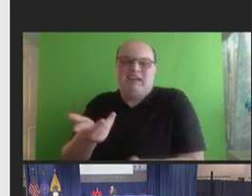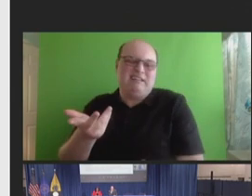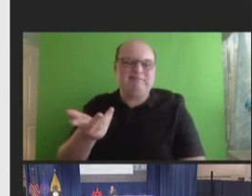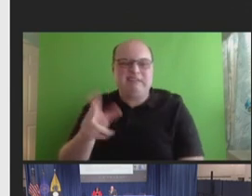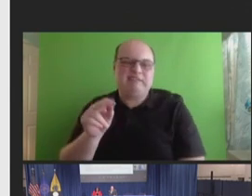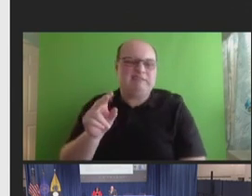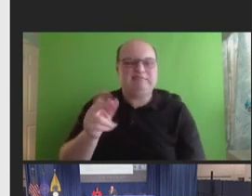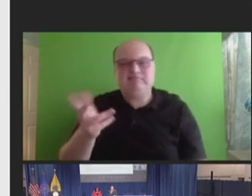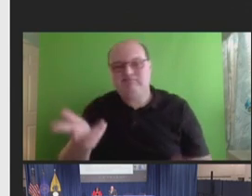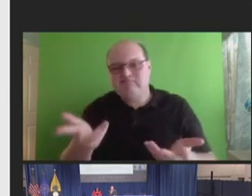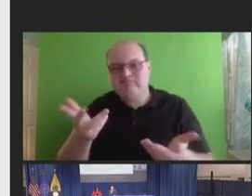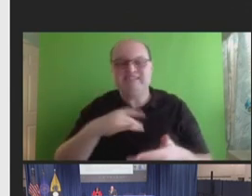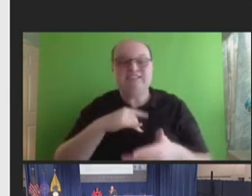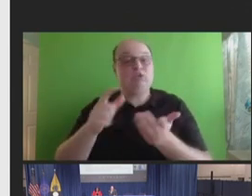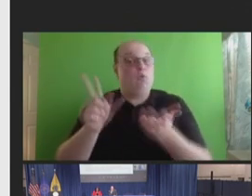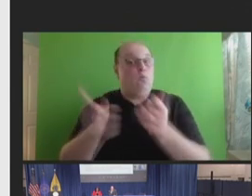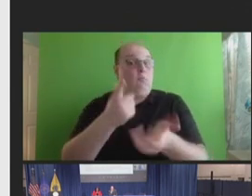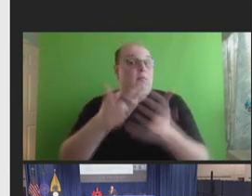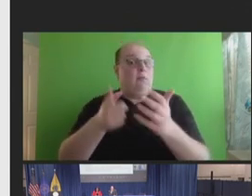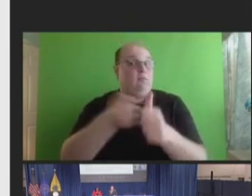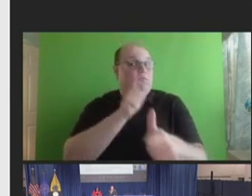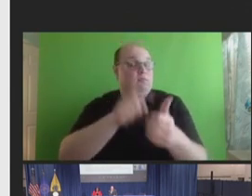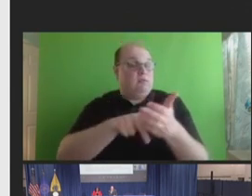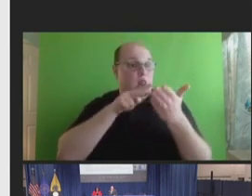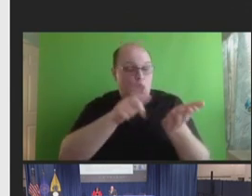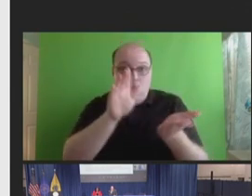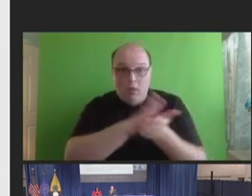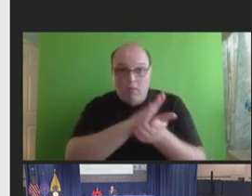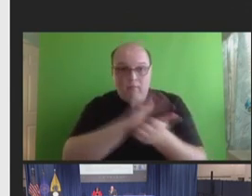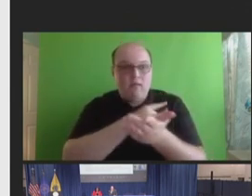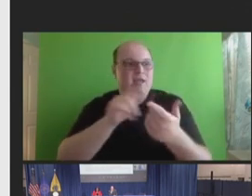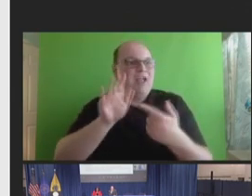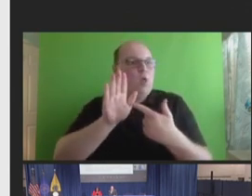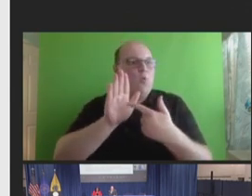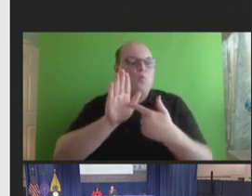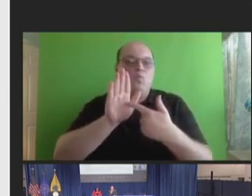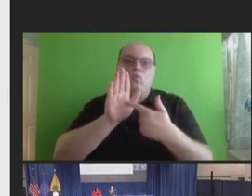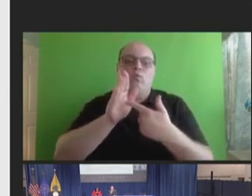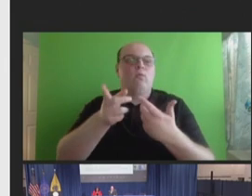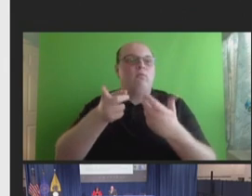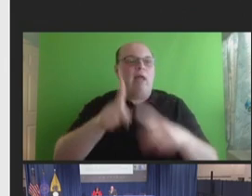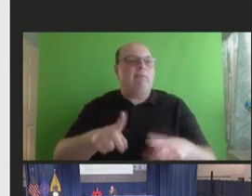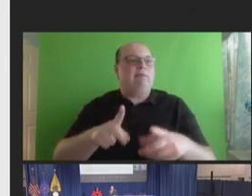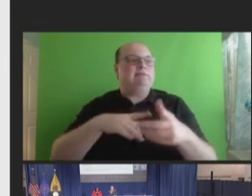this paper for the first time, really kind of how differences in where you are with regards